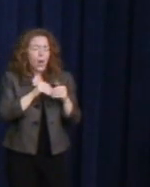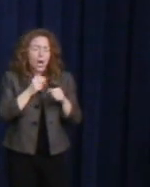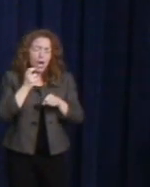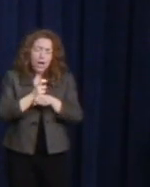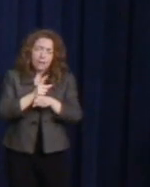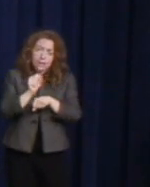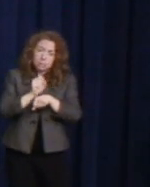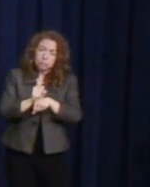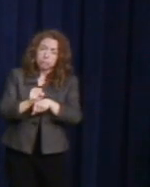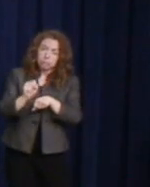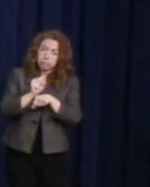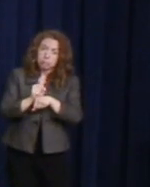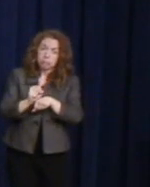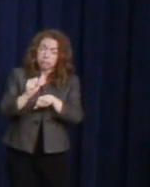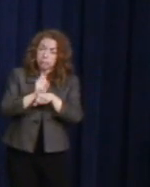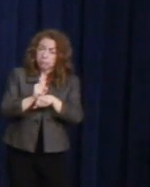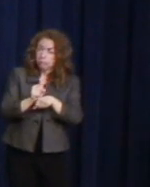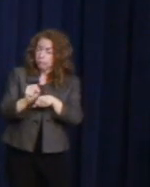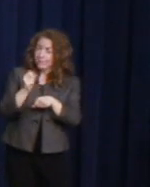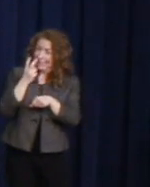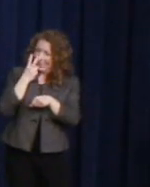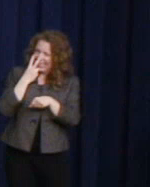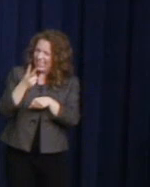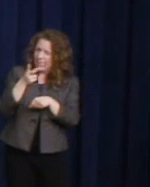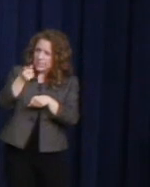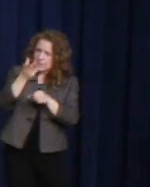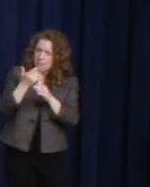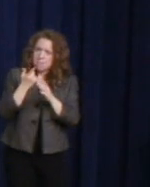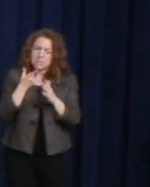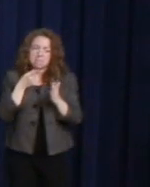erase that famous promise.